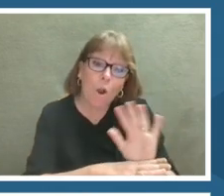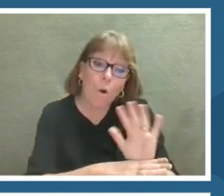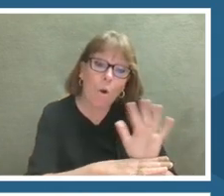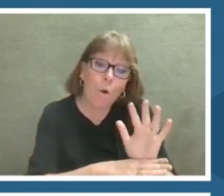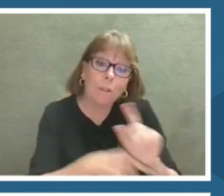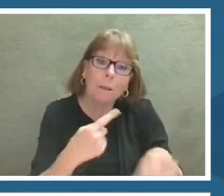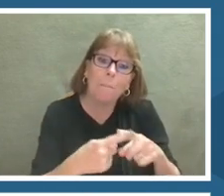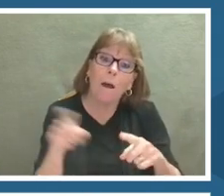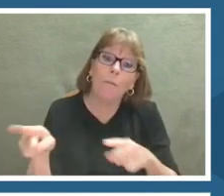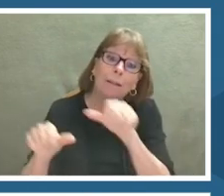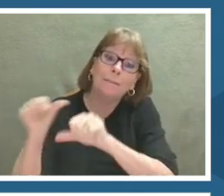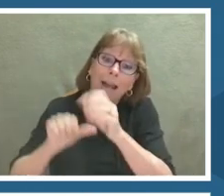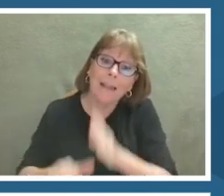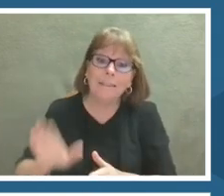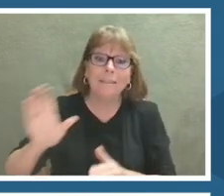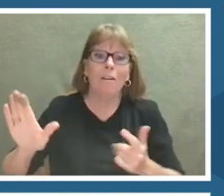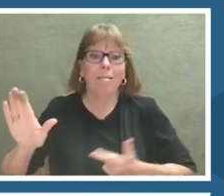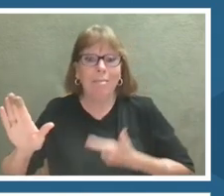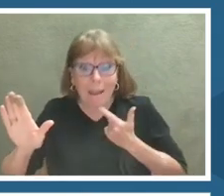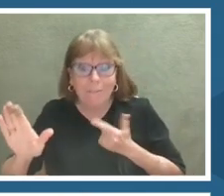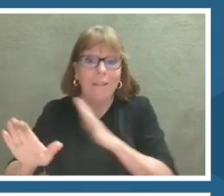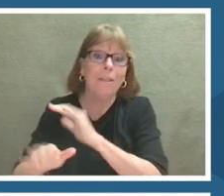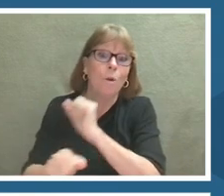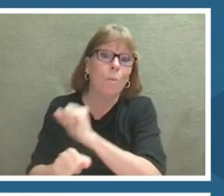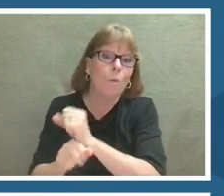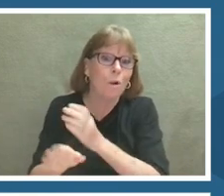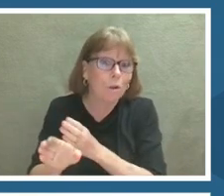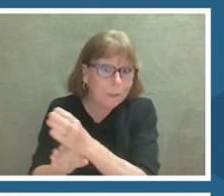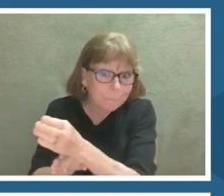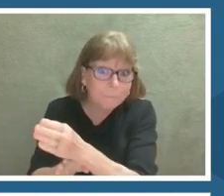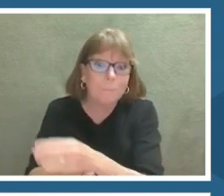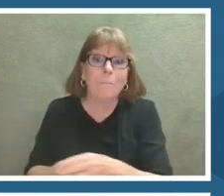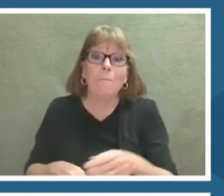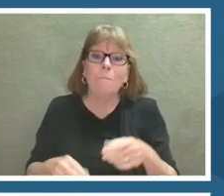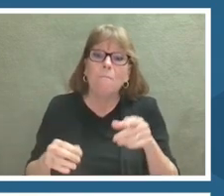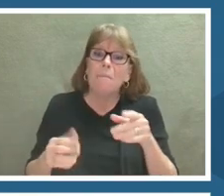The target audience for this is going to be ranging from students grade four all the way